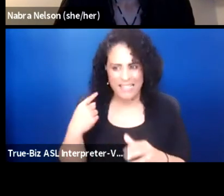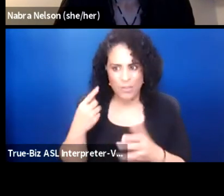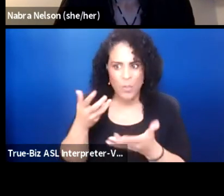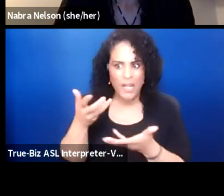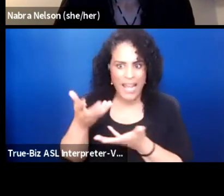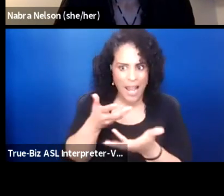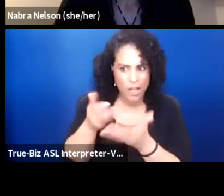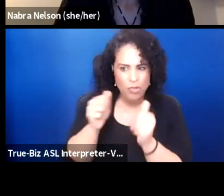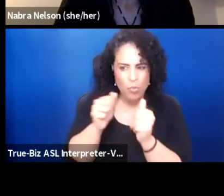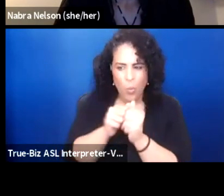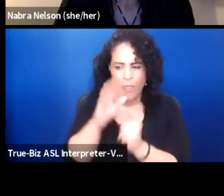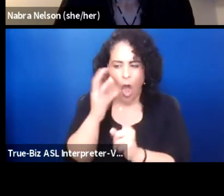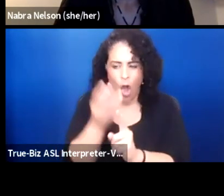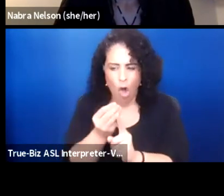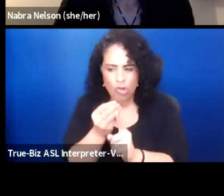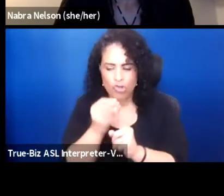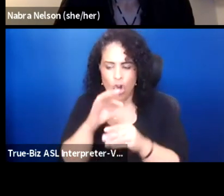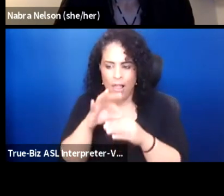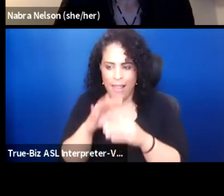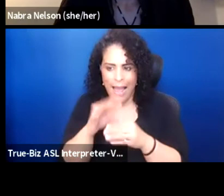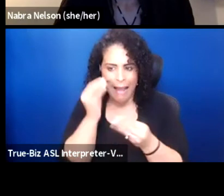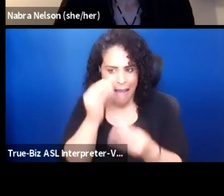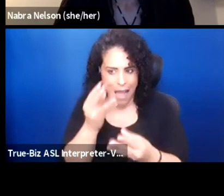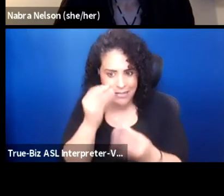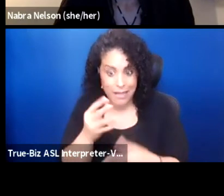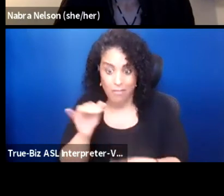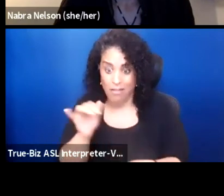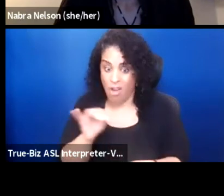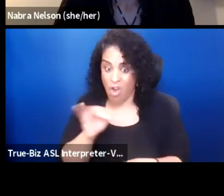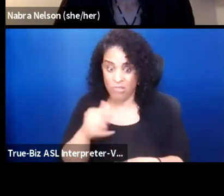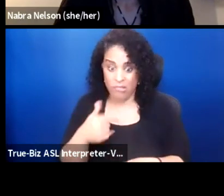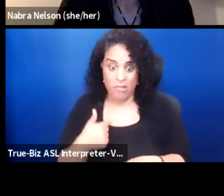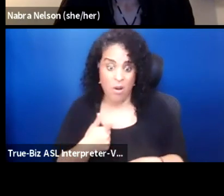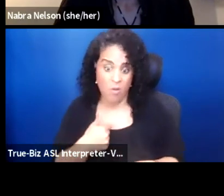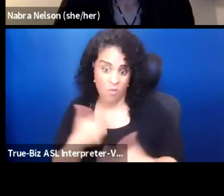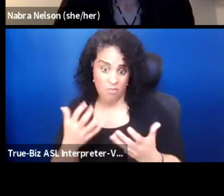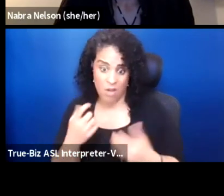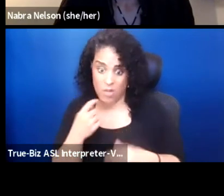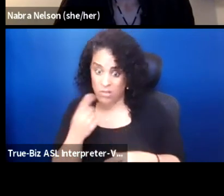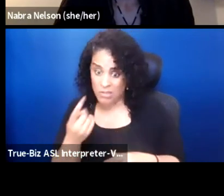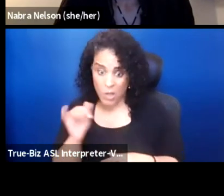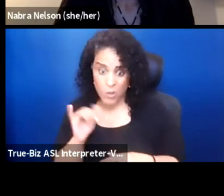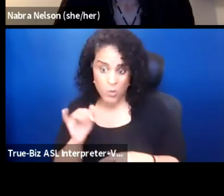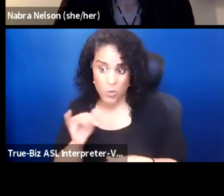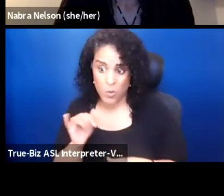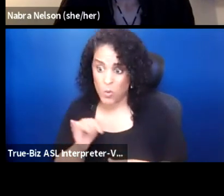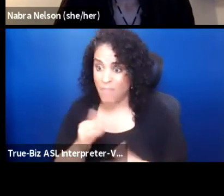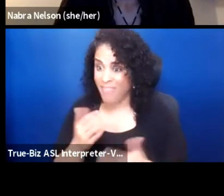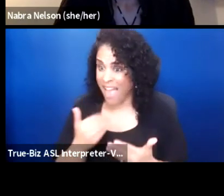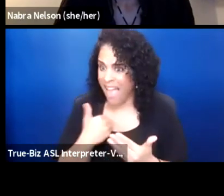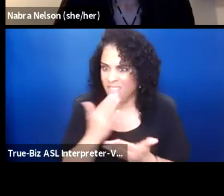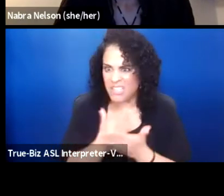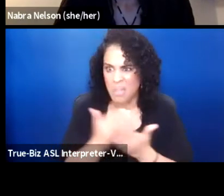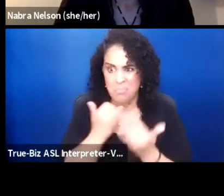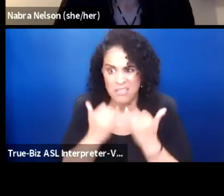And it's also, I was gonna say, there are mistakes. I screw up,